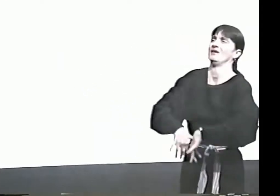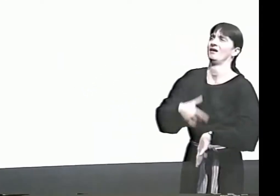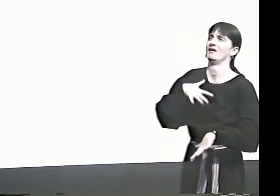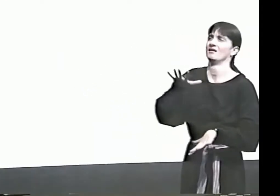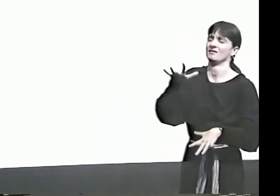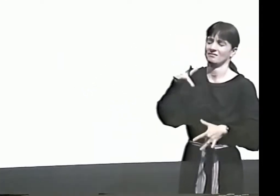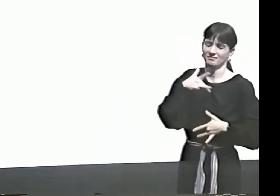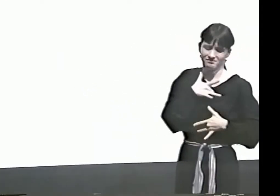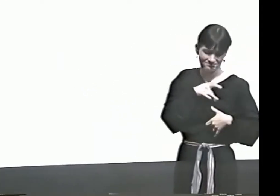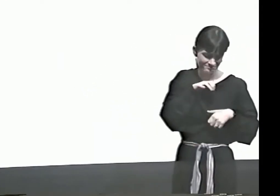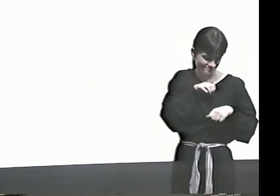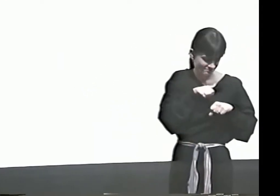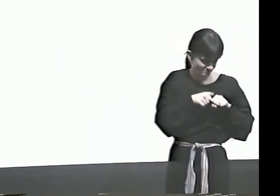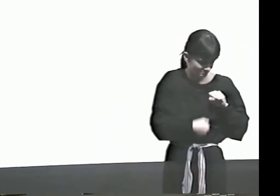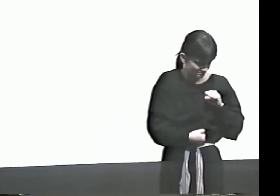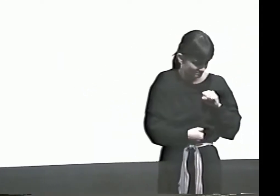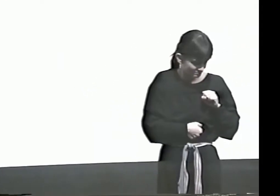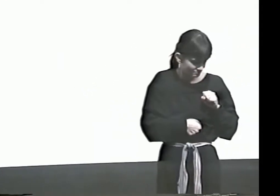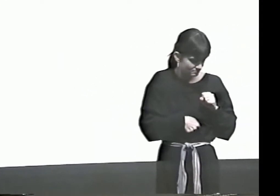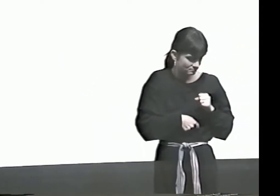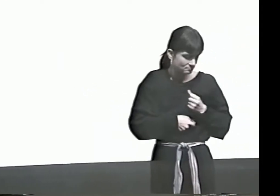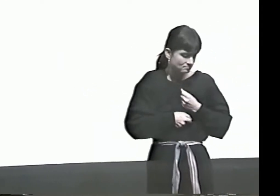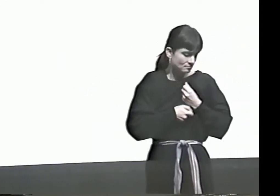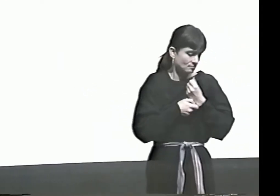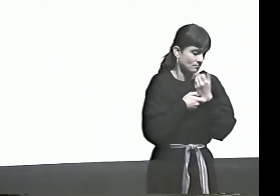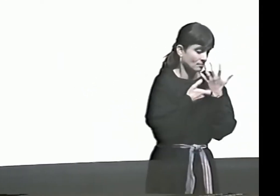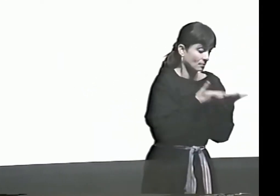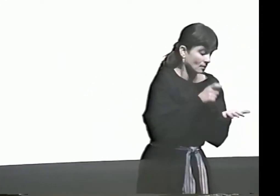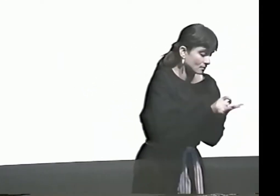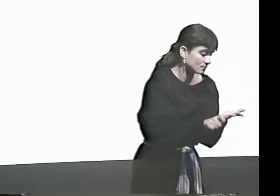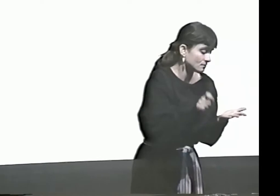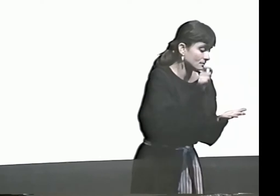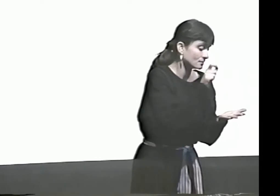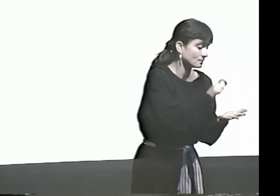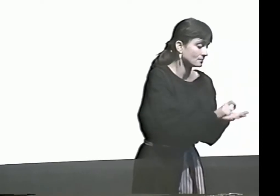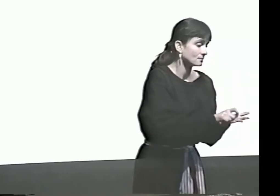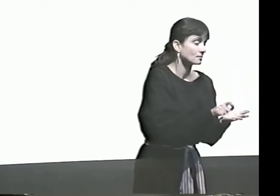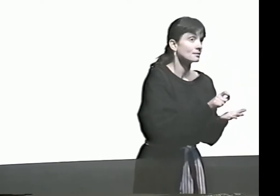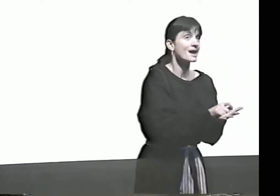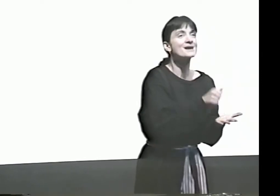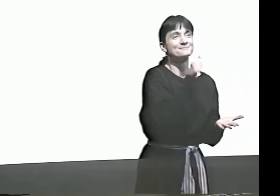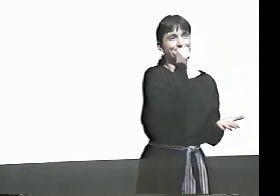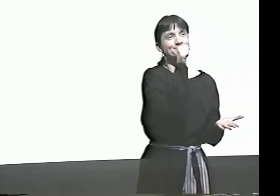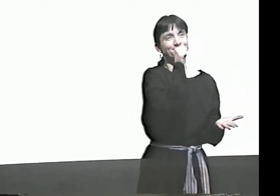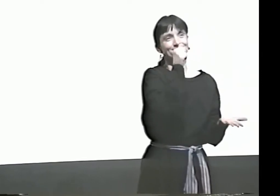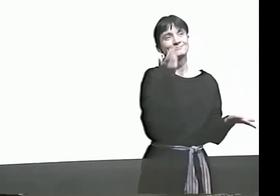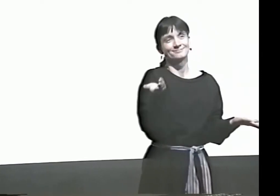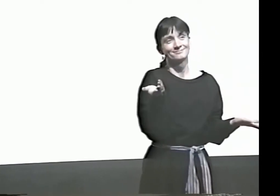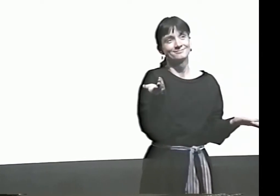WE HAD TOTAL COMMUNICATION BREAKDOWN. I WAS REALLY FRUSTRATED AND AGAIN REALLY TORN APART, AND SO I WROTE ABOUT THAT,